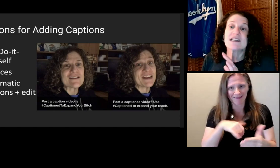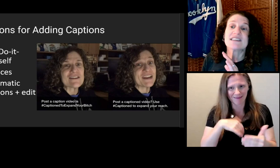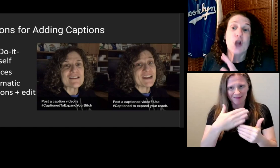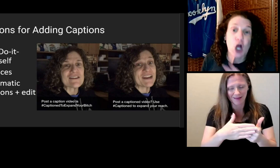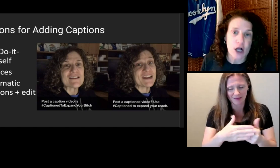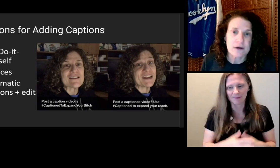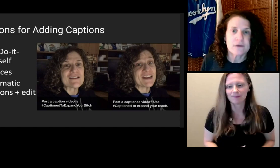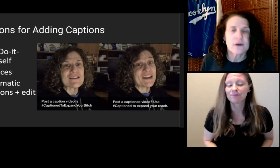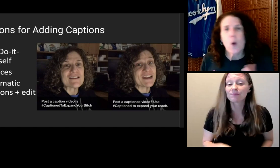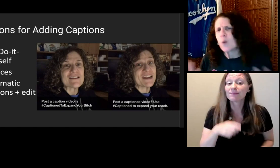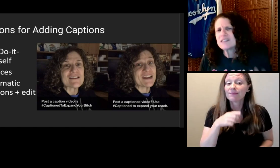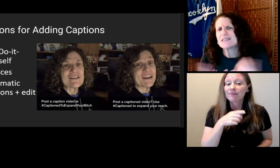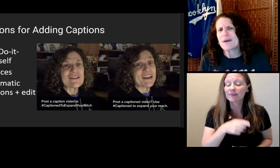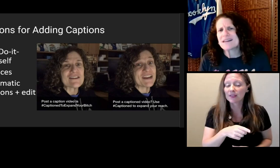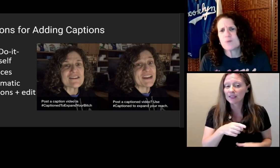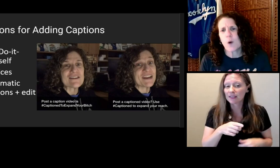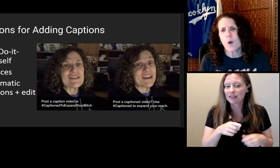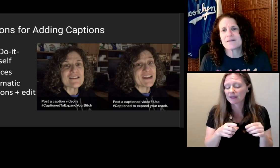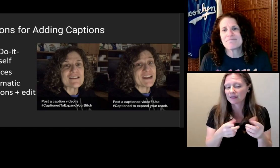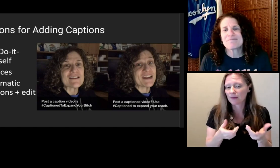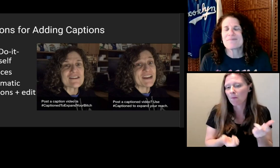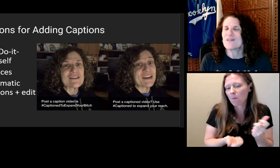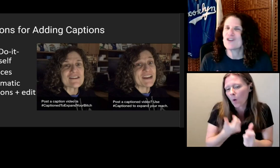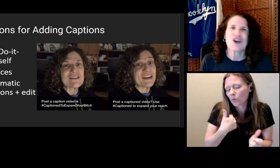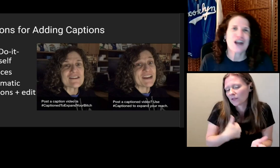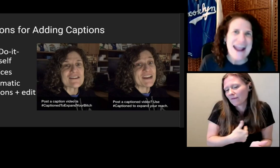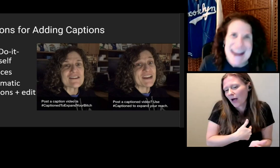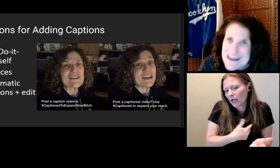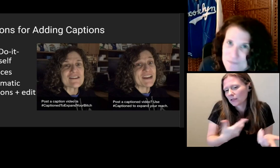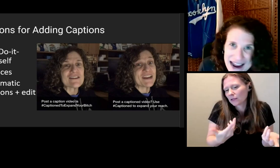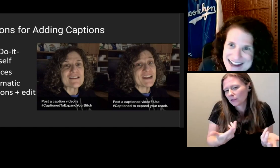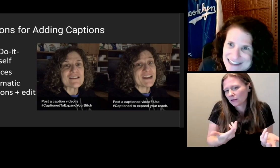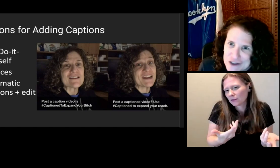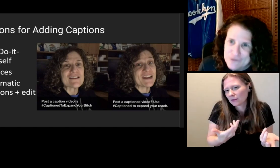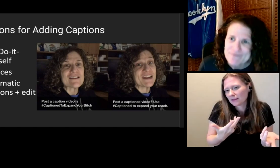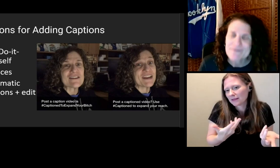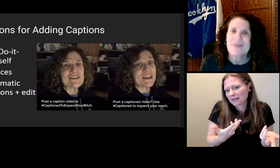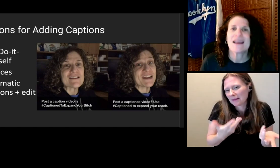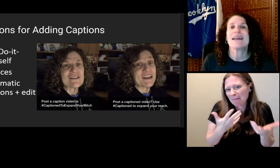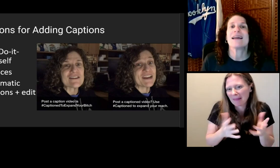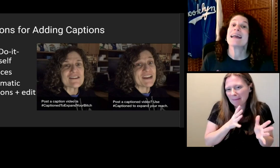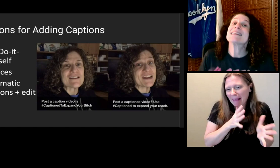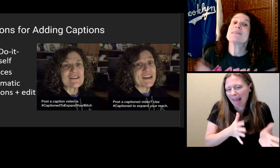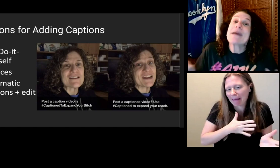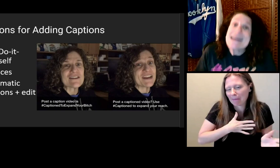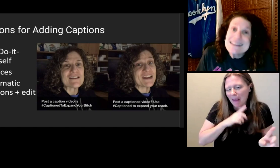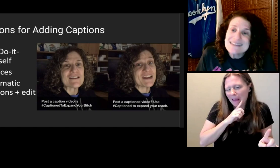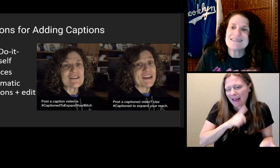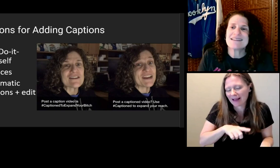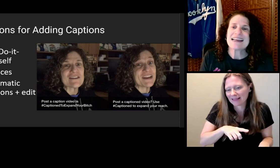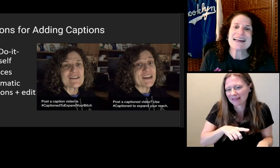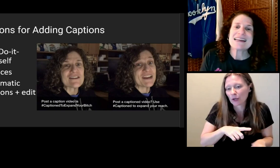What's the best one? You're gonna hate my answer. It depends.